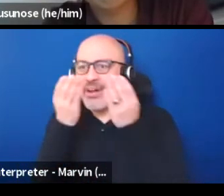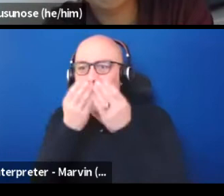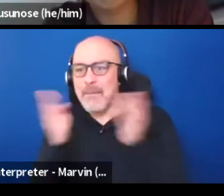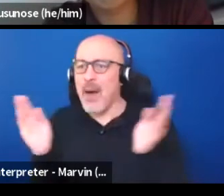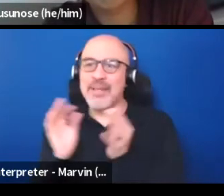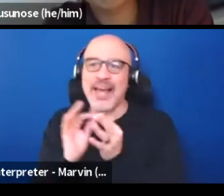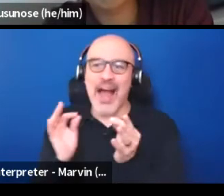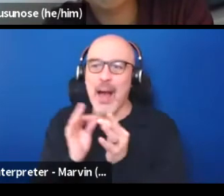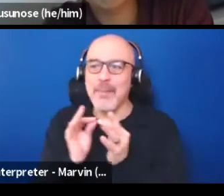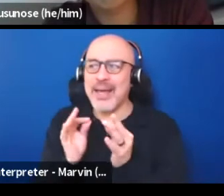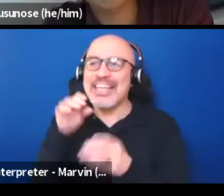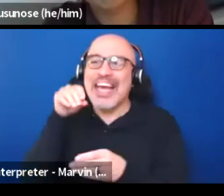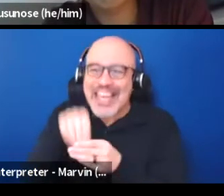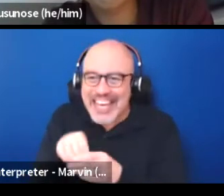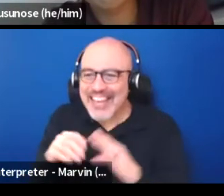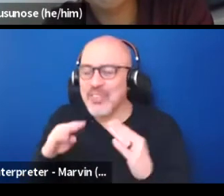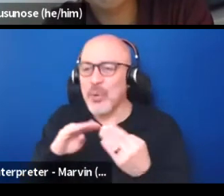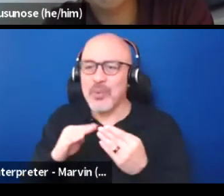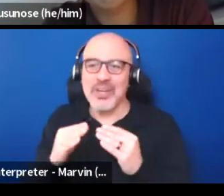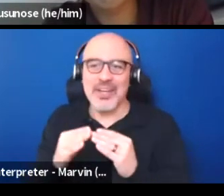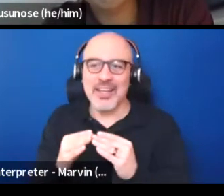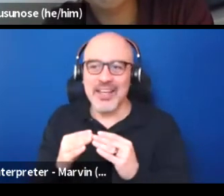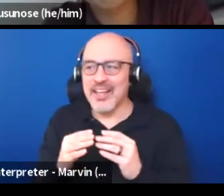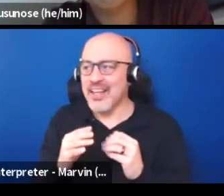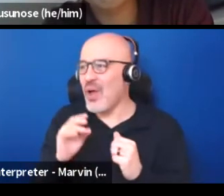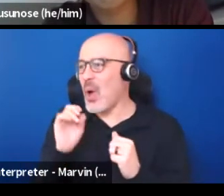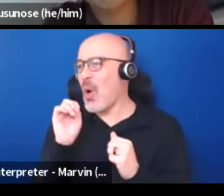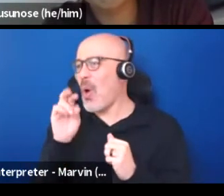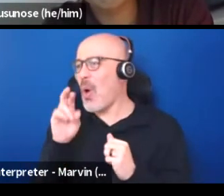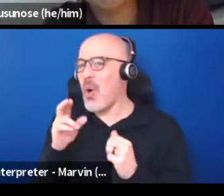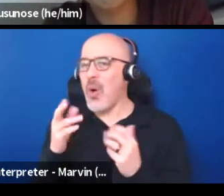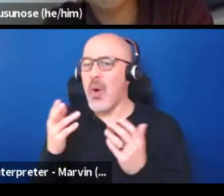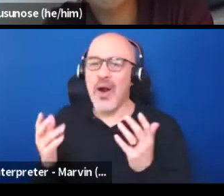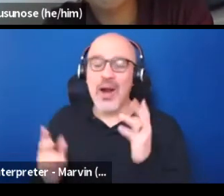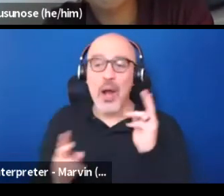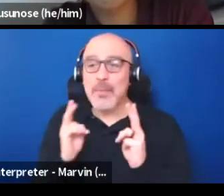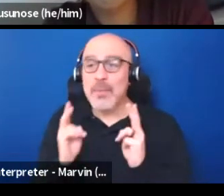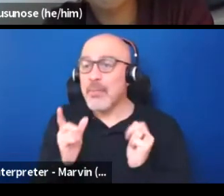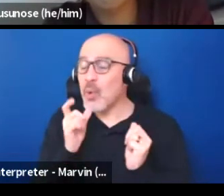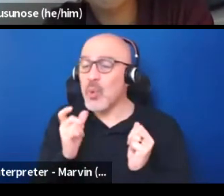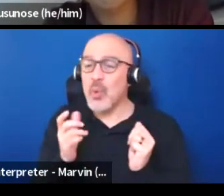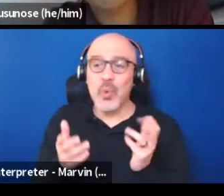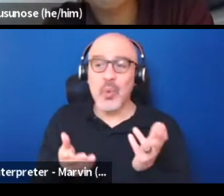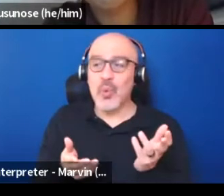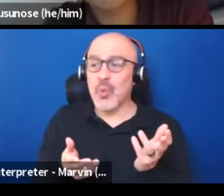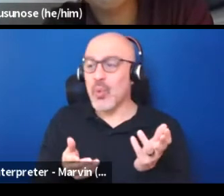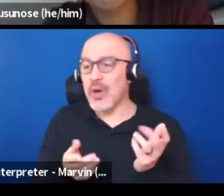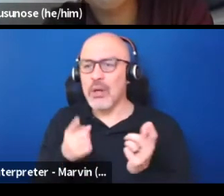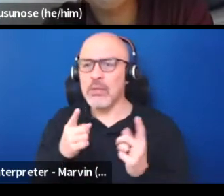What would this mean in terms of folks who say, have barriers for articulation,